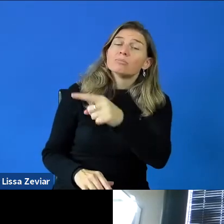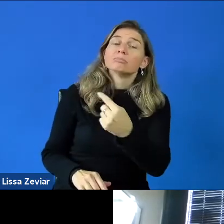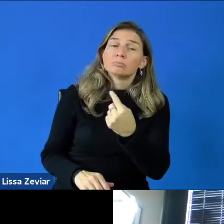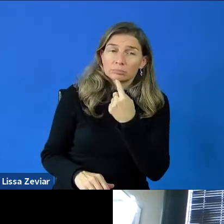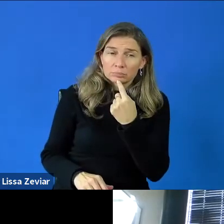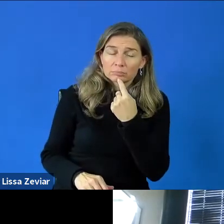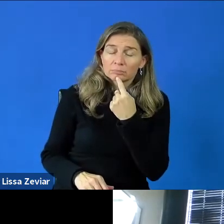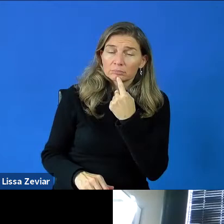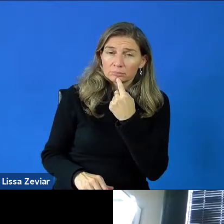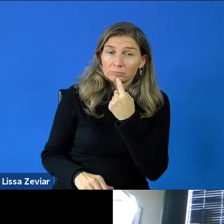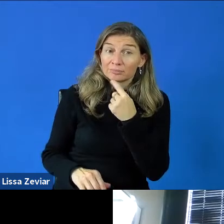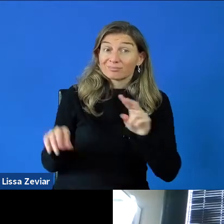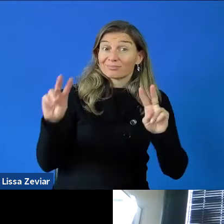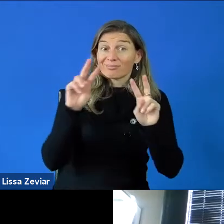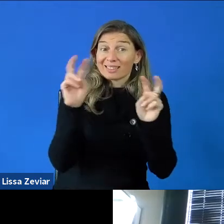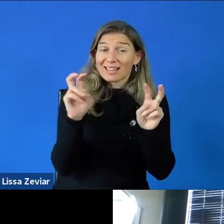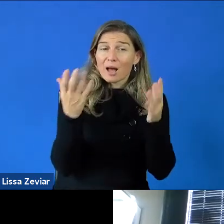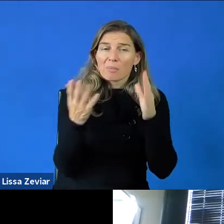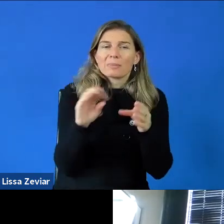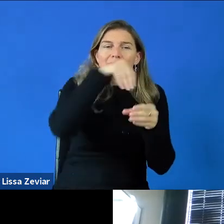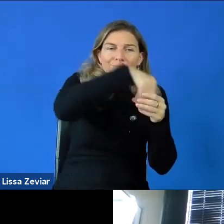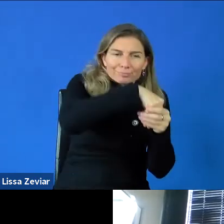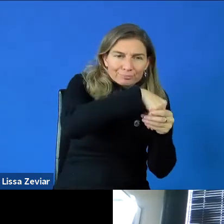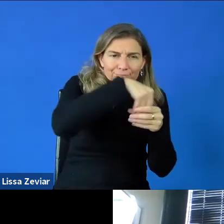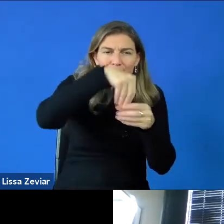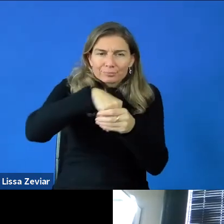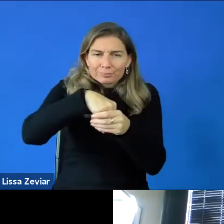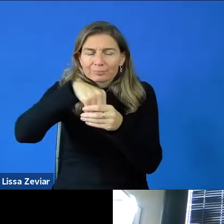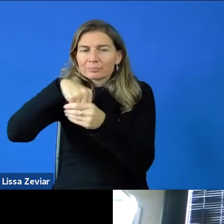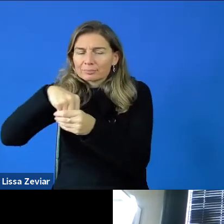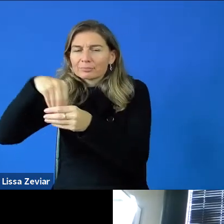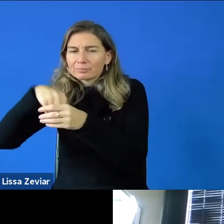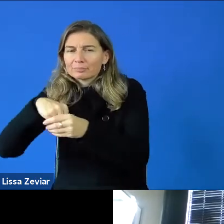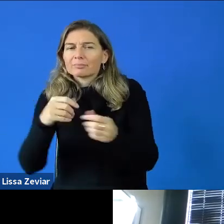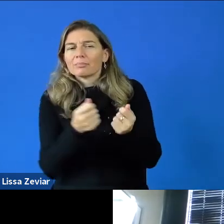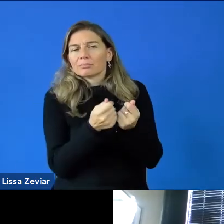that those topics would be included in several different proposals or calls